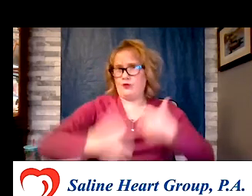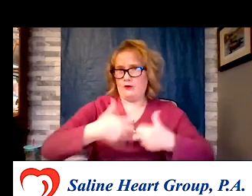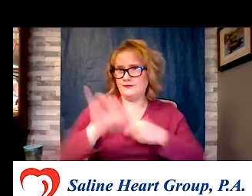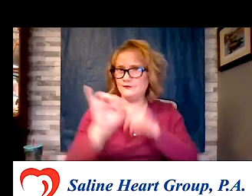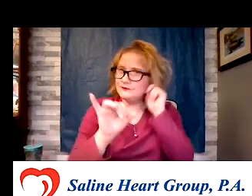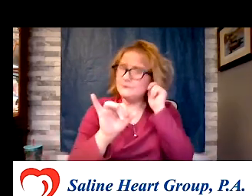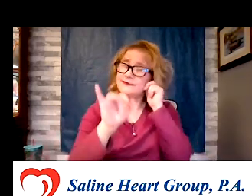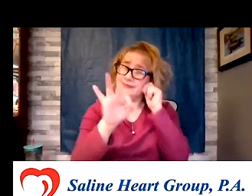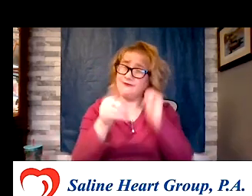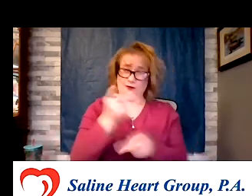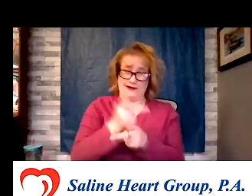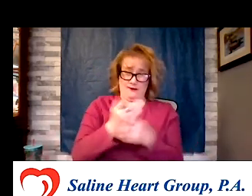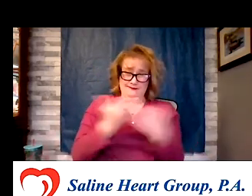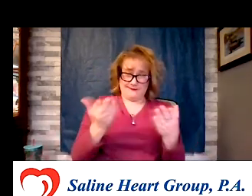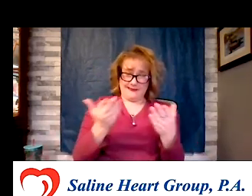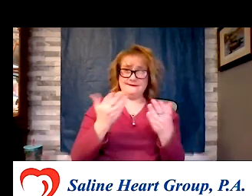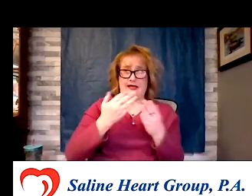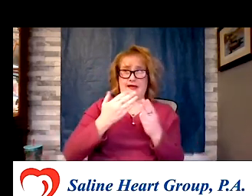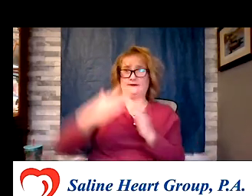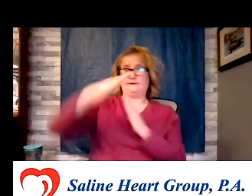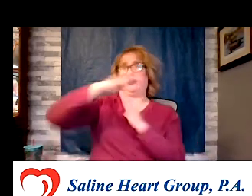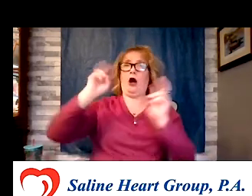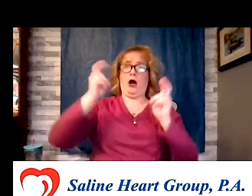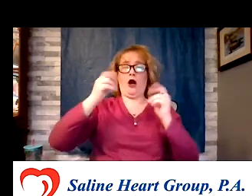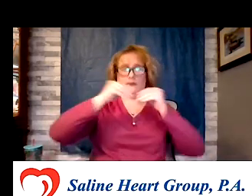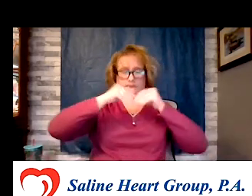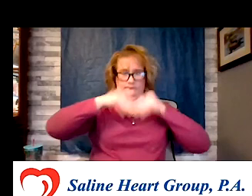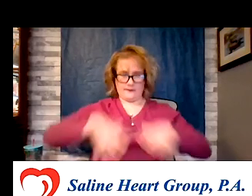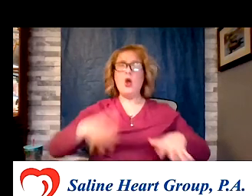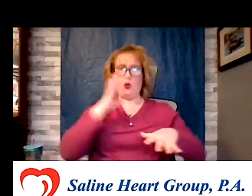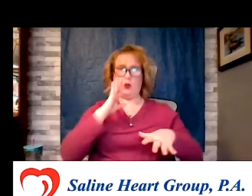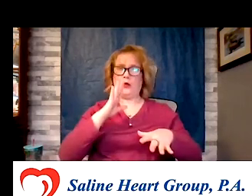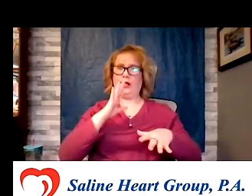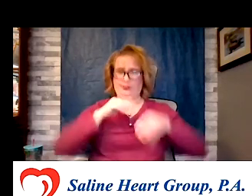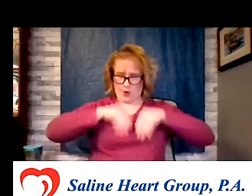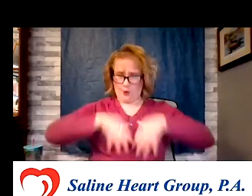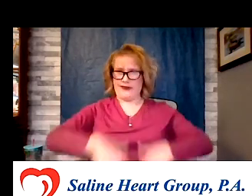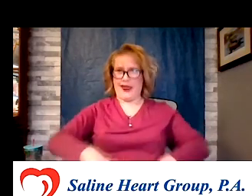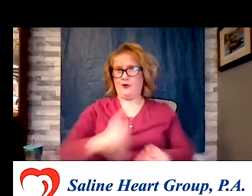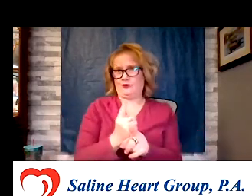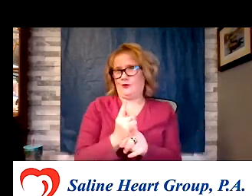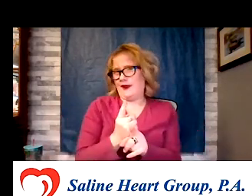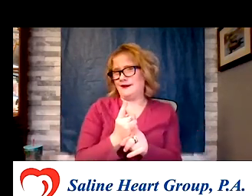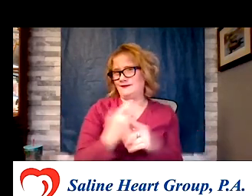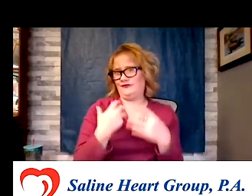top, good things begin to roll downhill. I thought this was